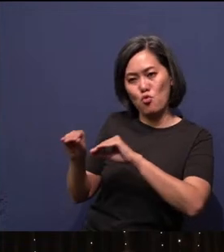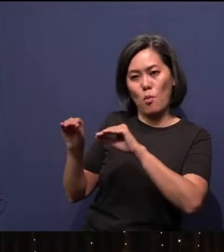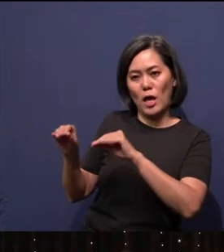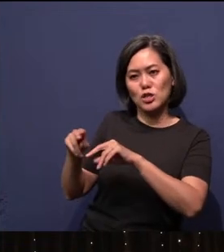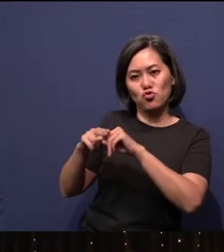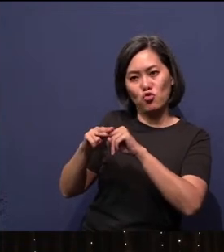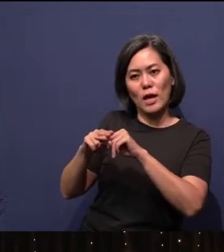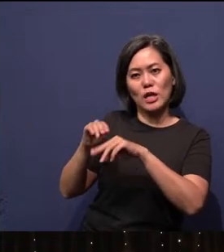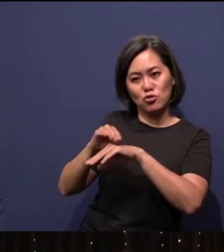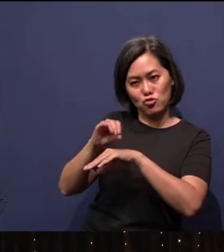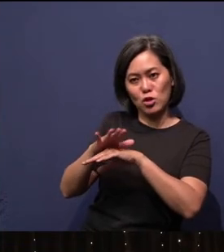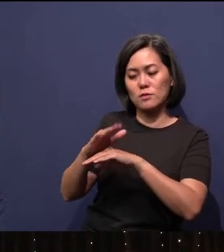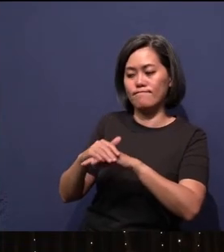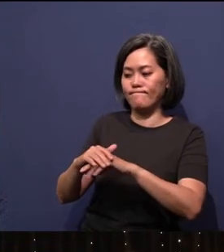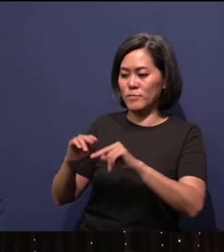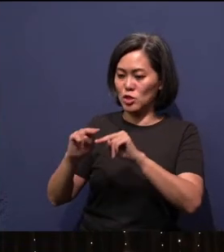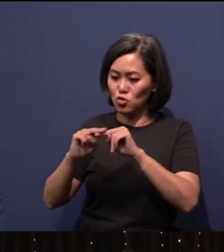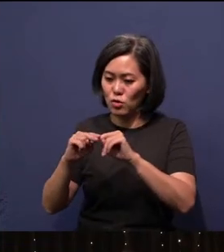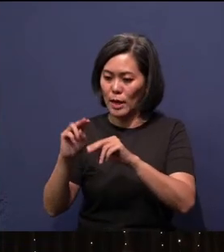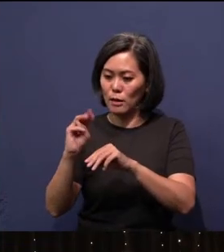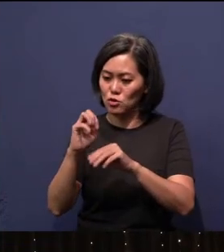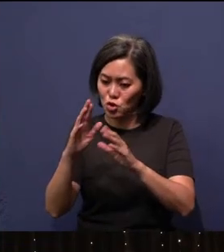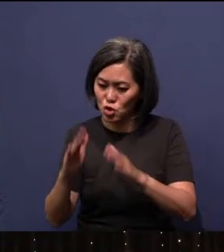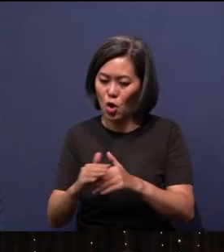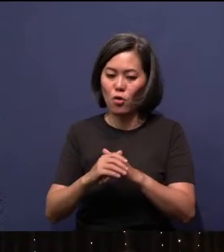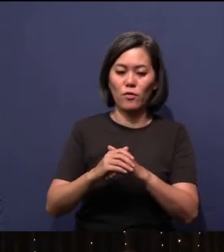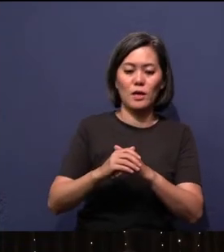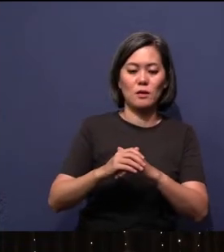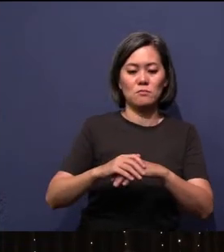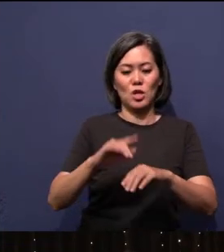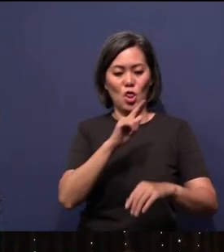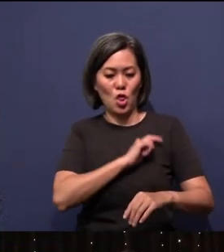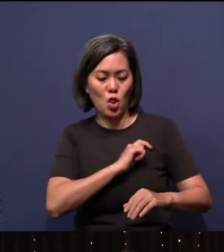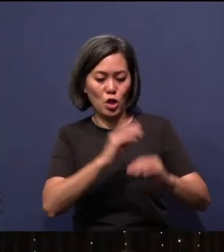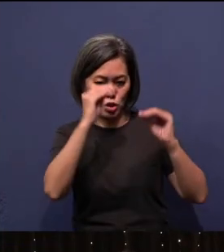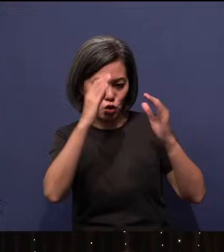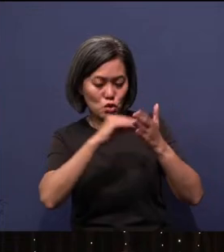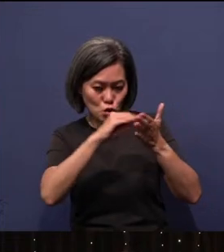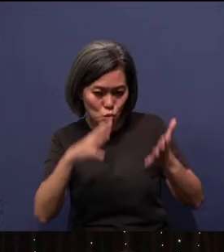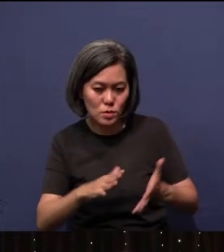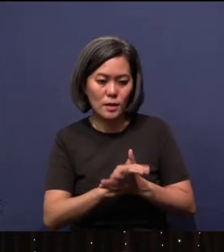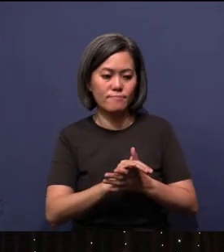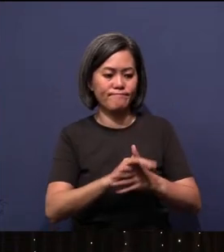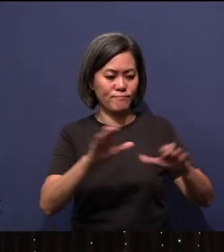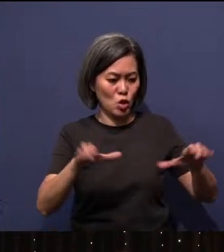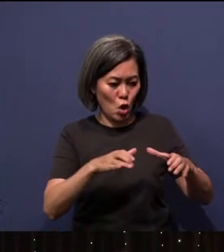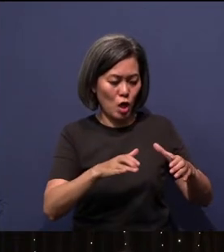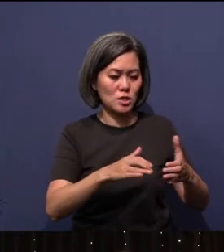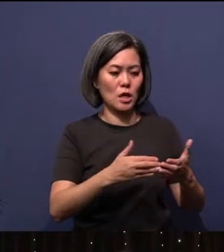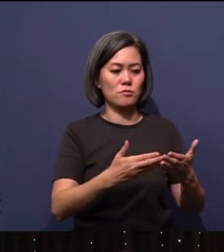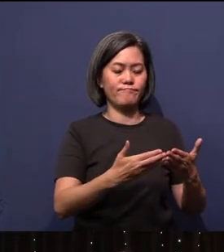training missionaries and theological students, conducting consultation for mission leaders, and as well as mobilizing churches for missions.